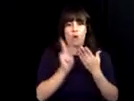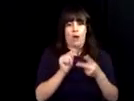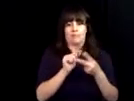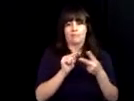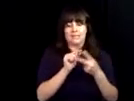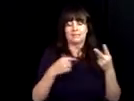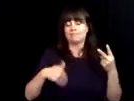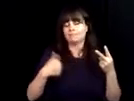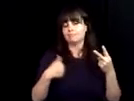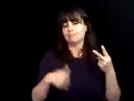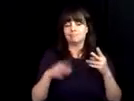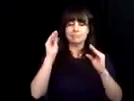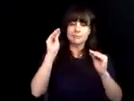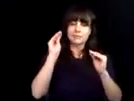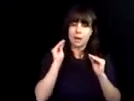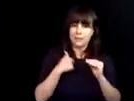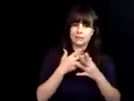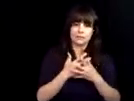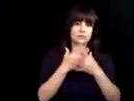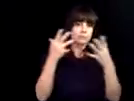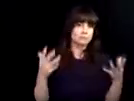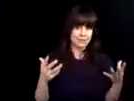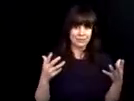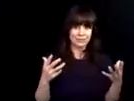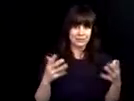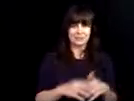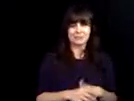be a part of these -- to be a